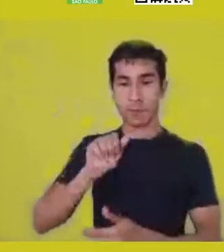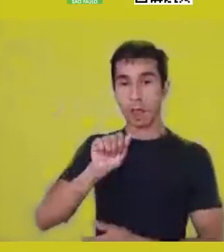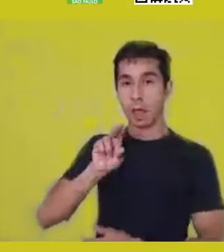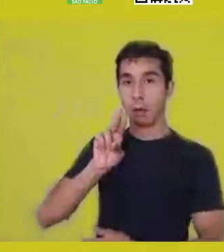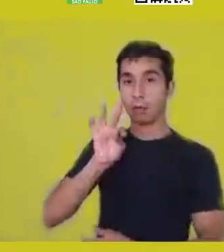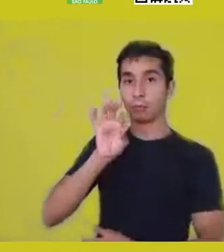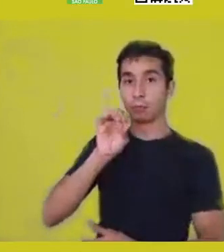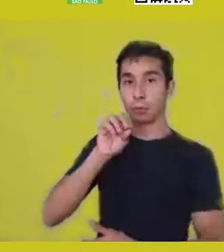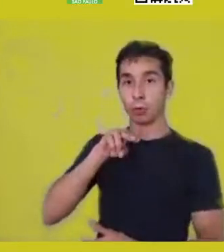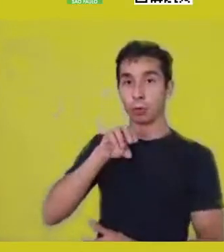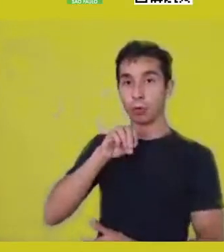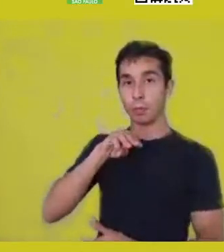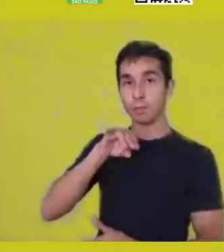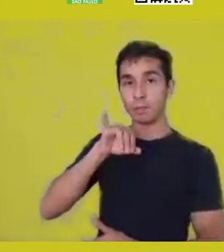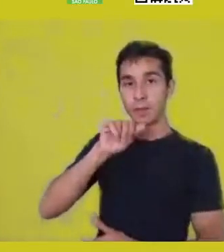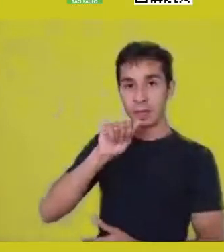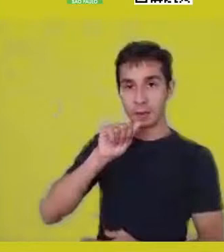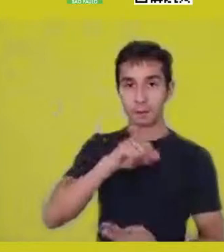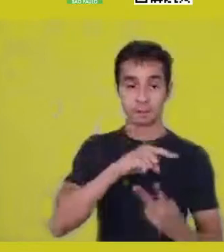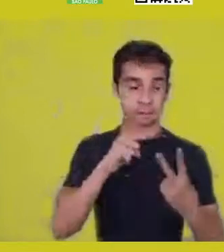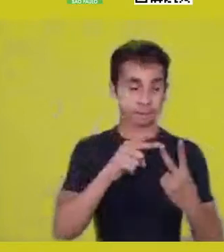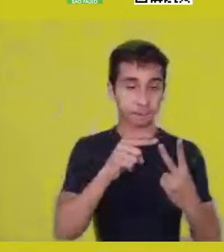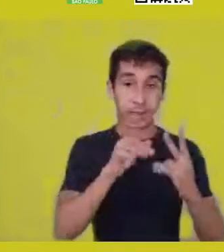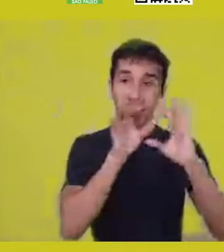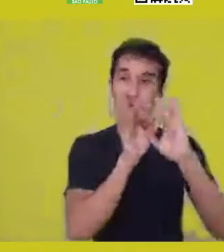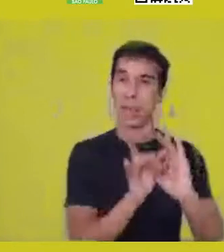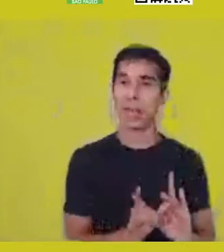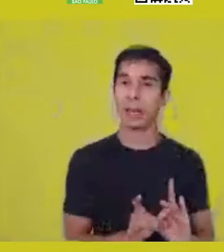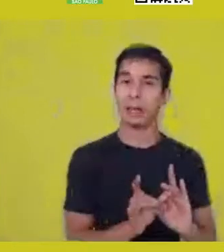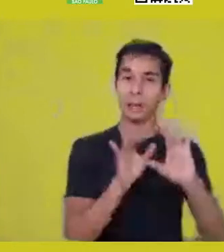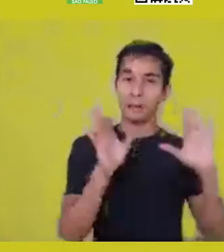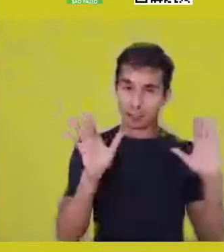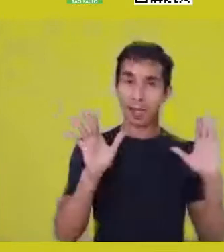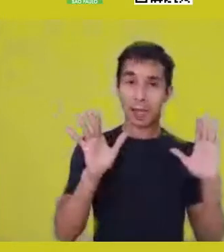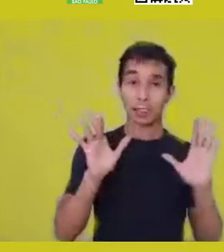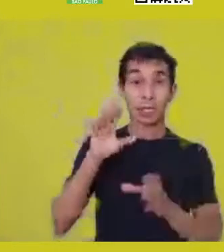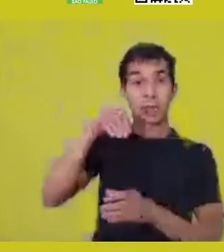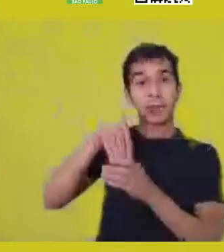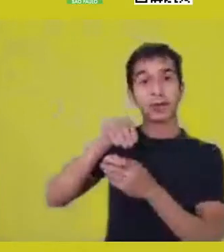He says, it is relevant to gauge this dimension,